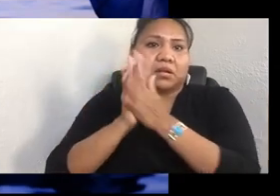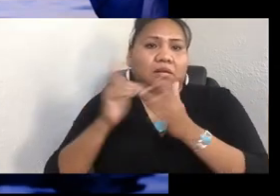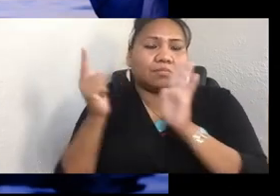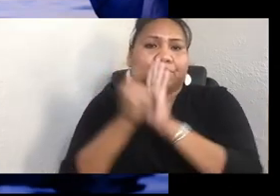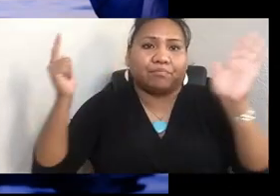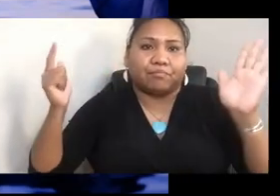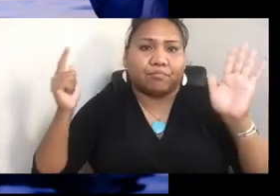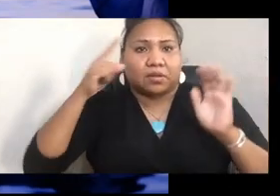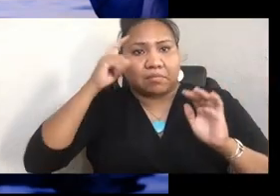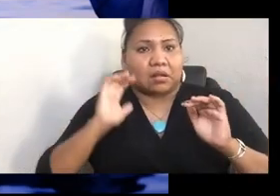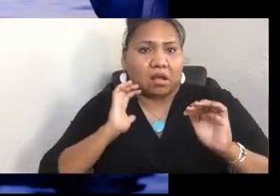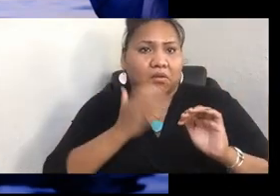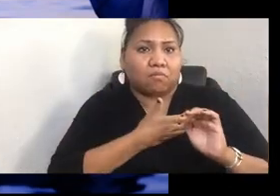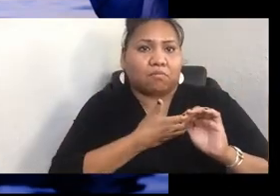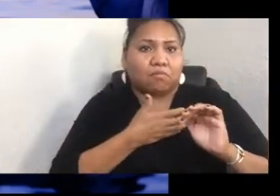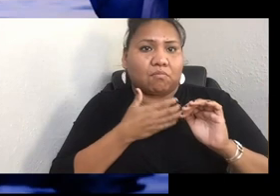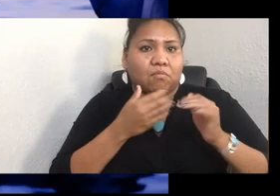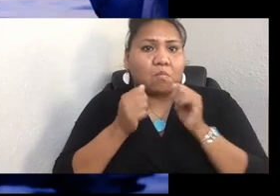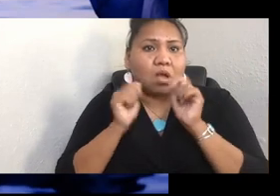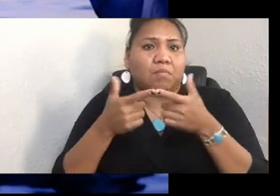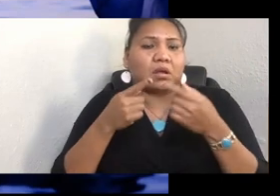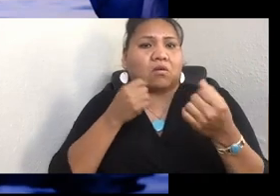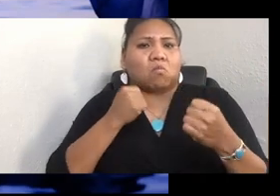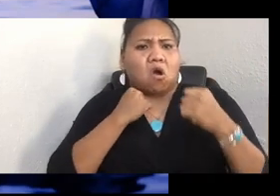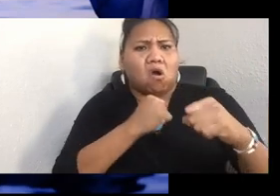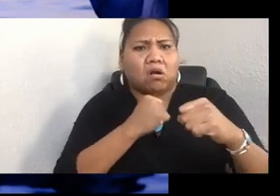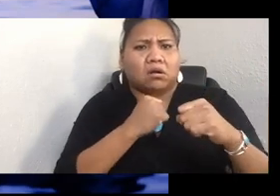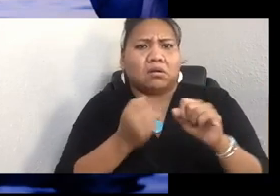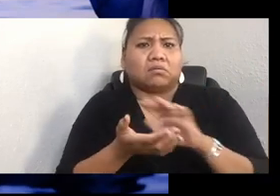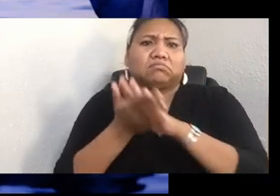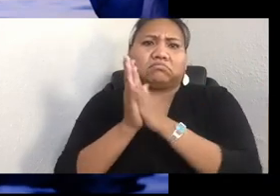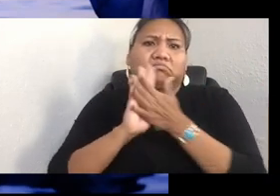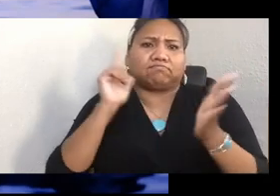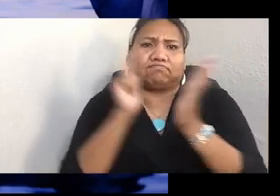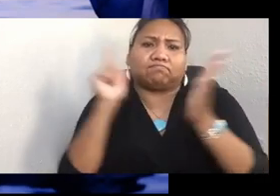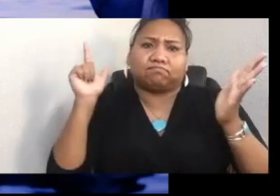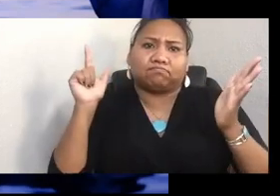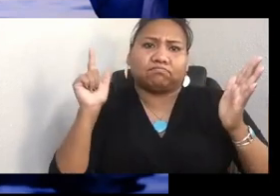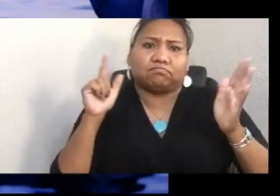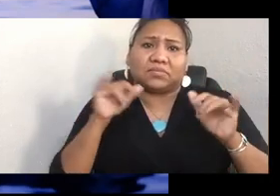And so, in fact, potlatch culture was made illegal. And when they did that, canoe culture was also stripped from us.